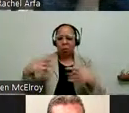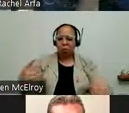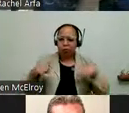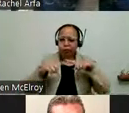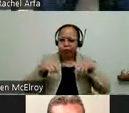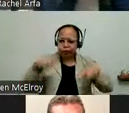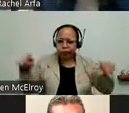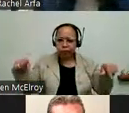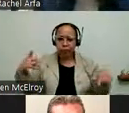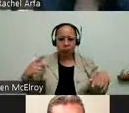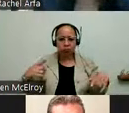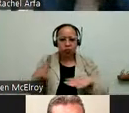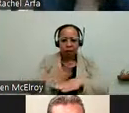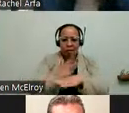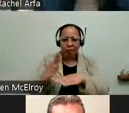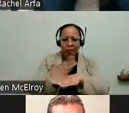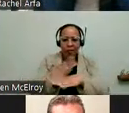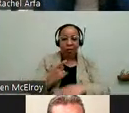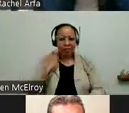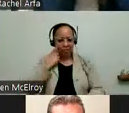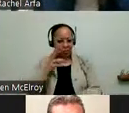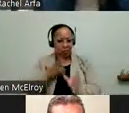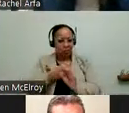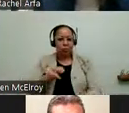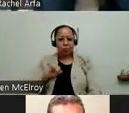national Lewis University. So I'm so thrilled to have these experienced